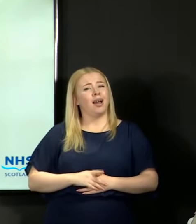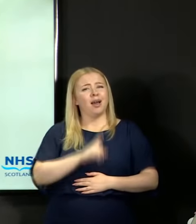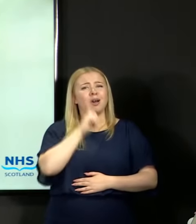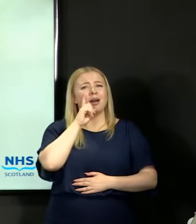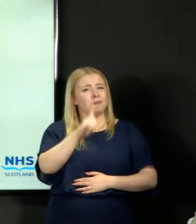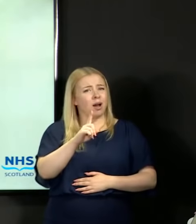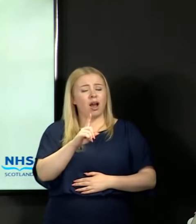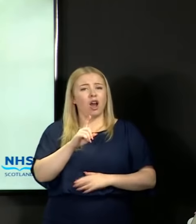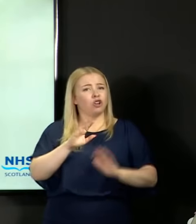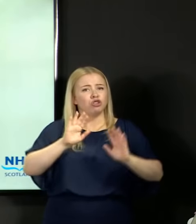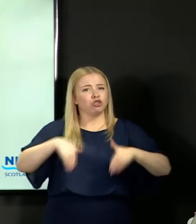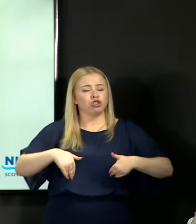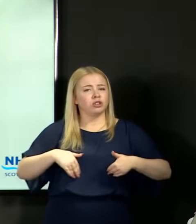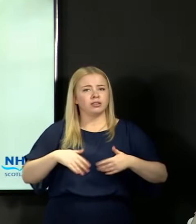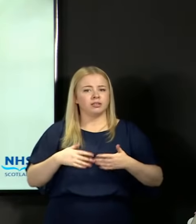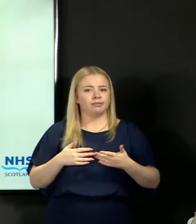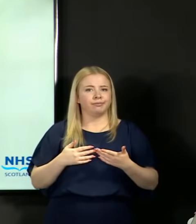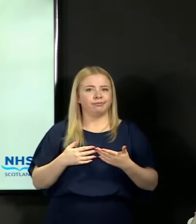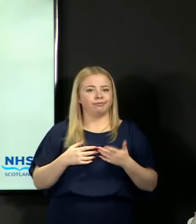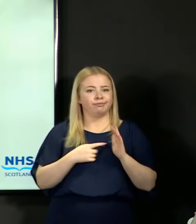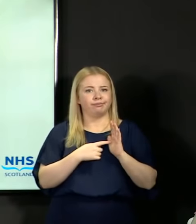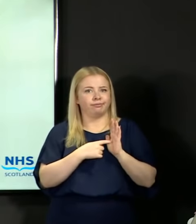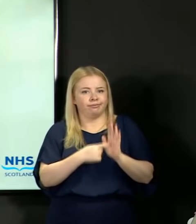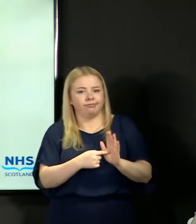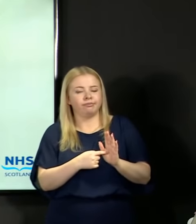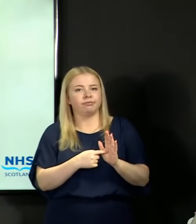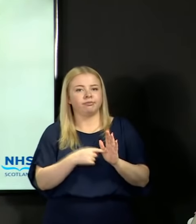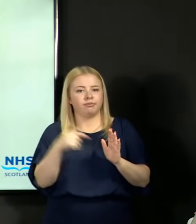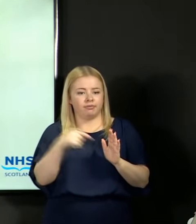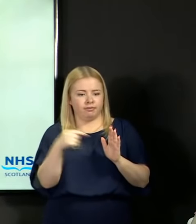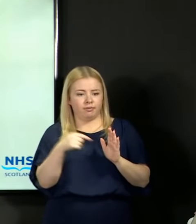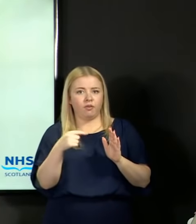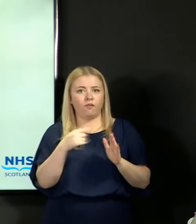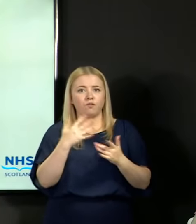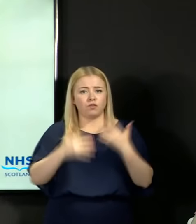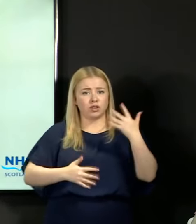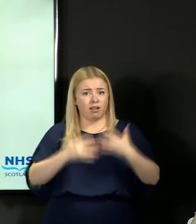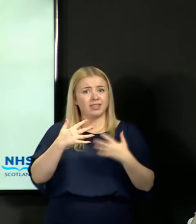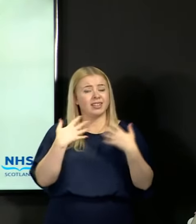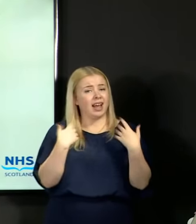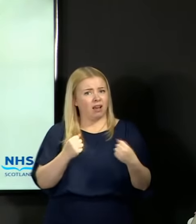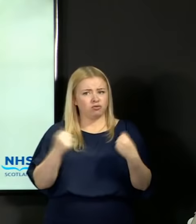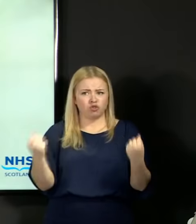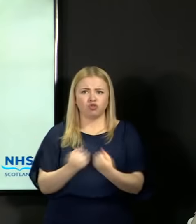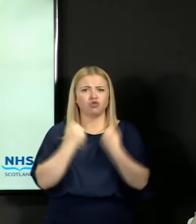disguise the fact that within these results, there is a very strong performance by young